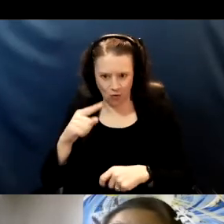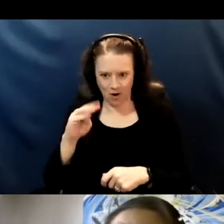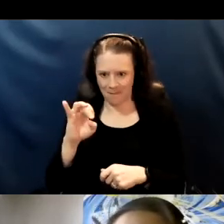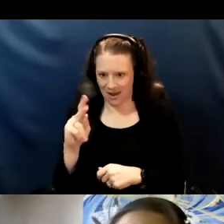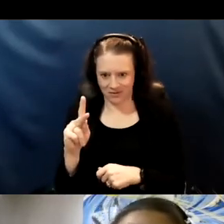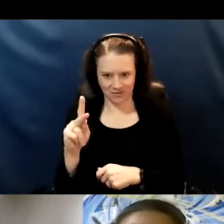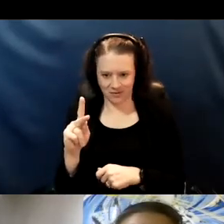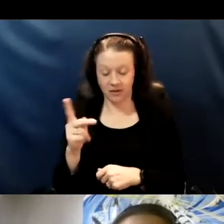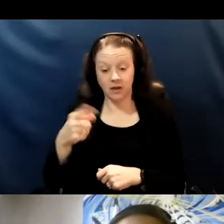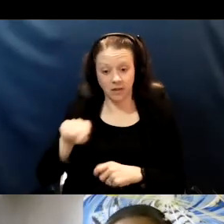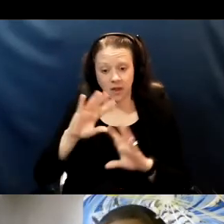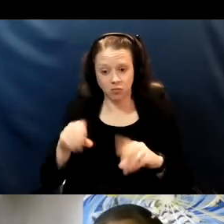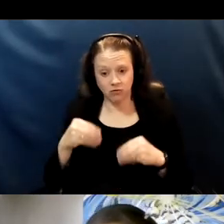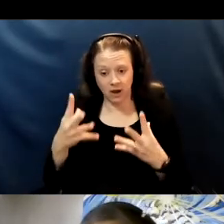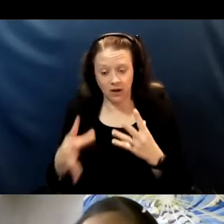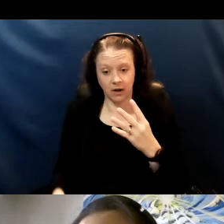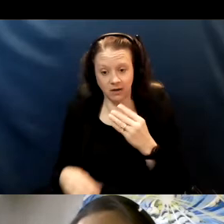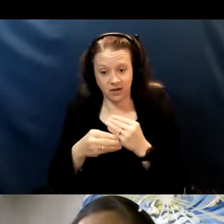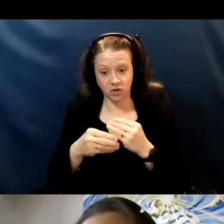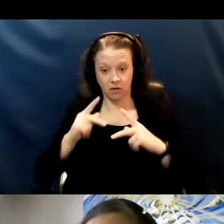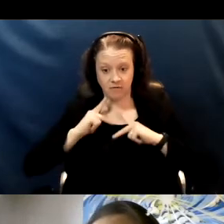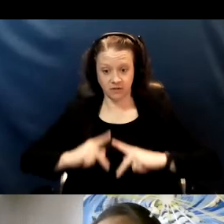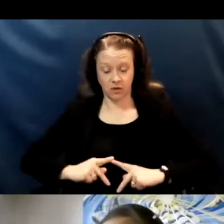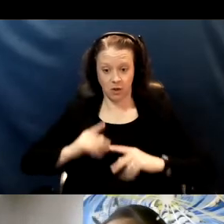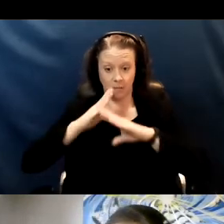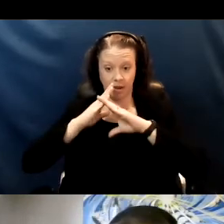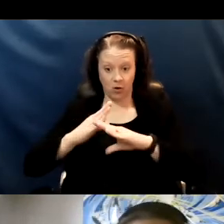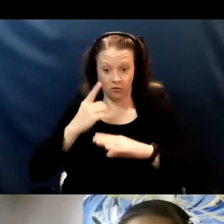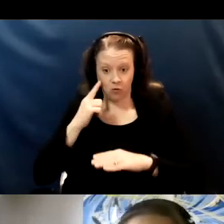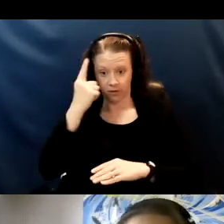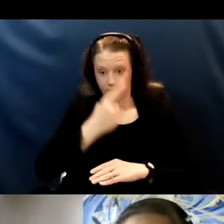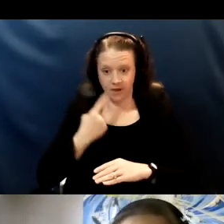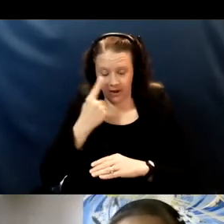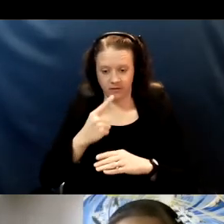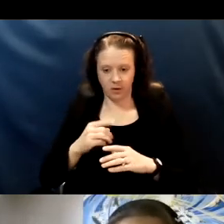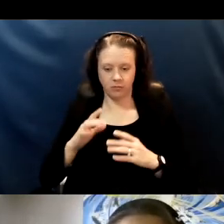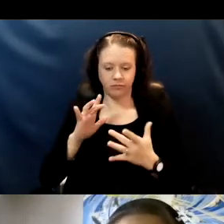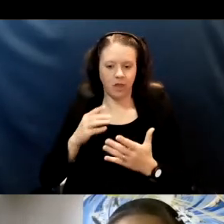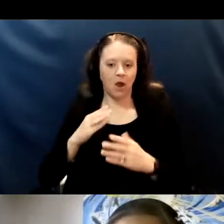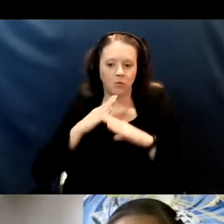They do provide an additional physical barrier for the face, they keep us from touching our eyes, nose, a mouth,